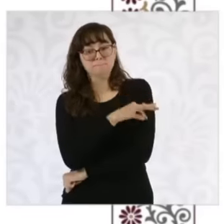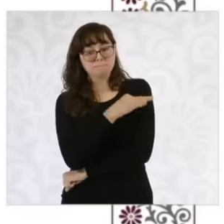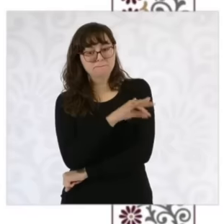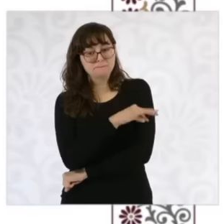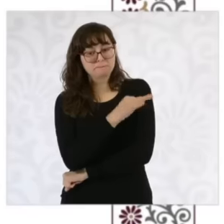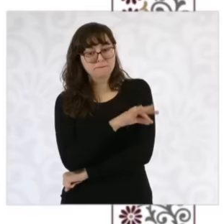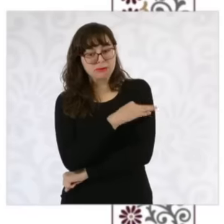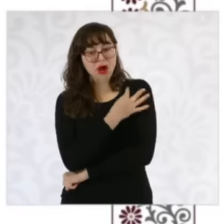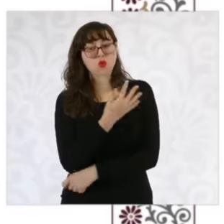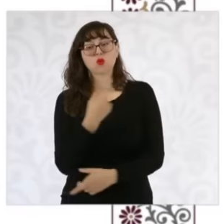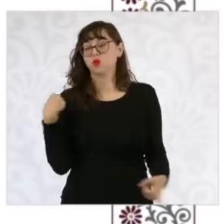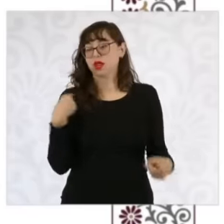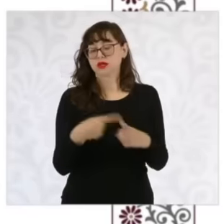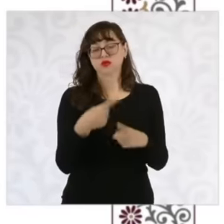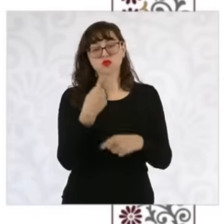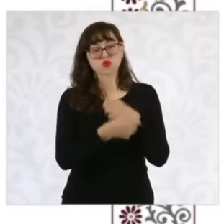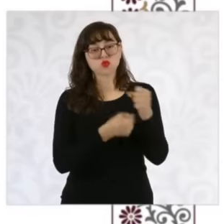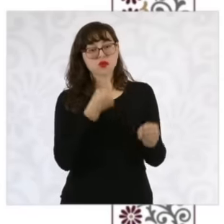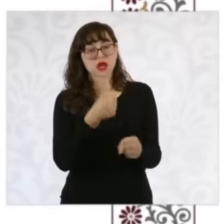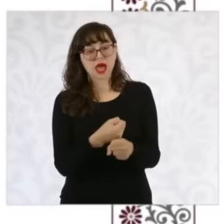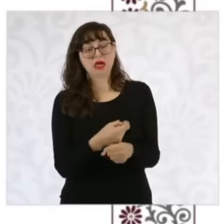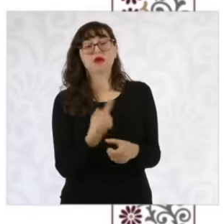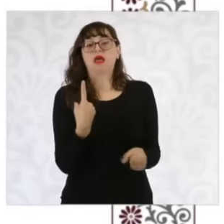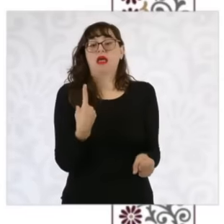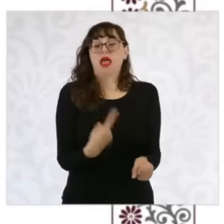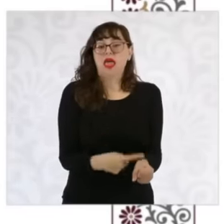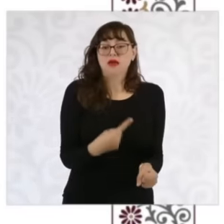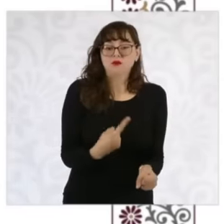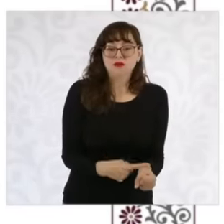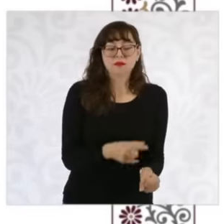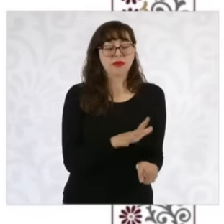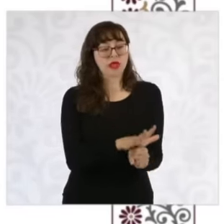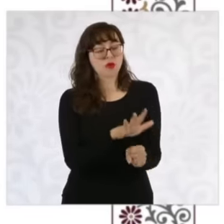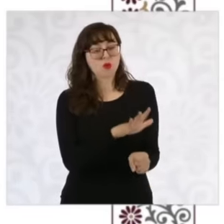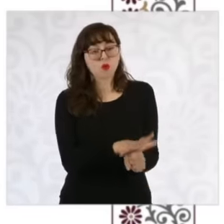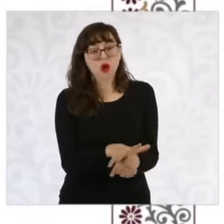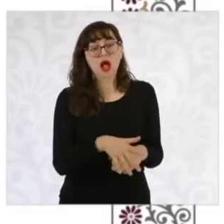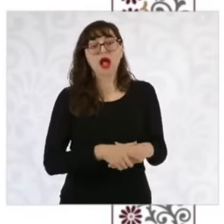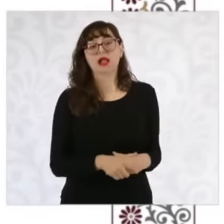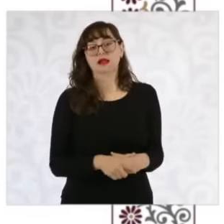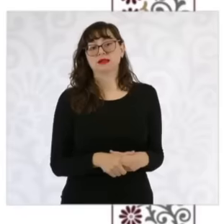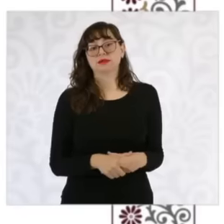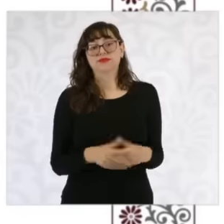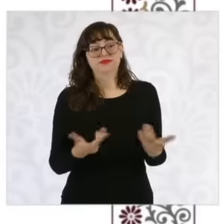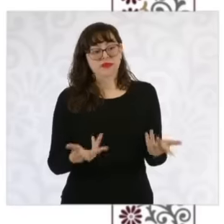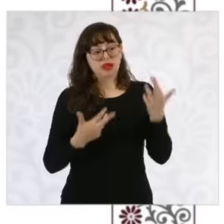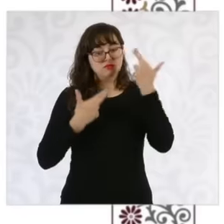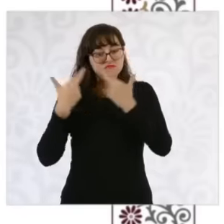in the last year about the illnesses they suffer from clinical studies that have been done or